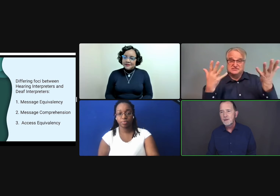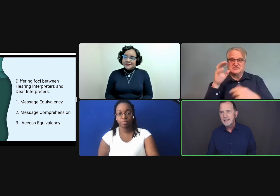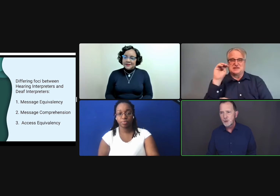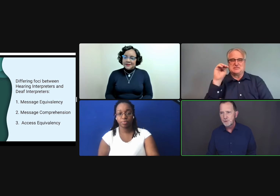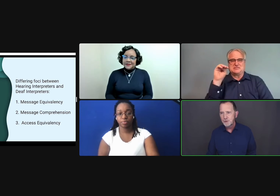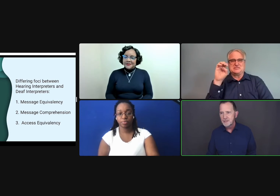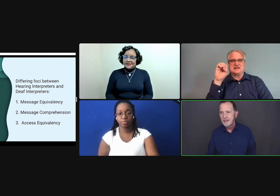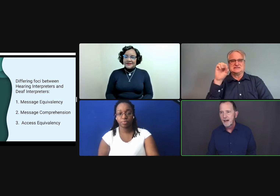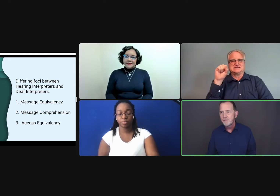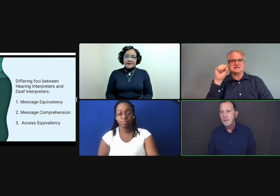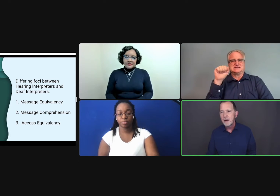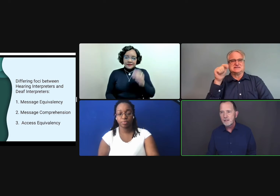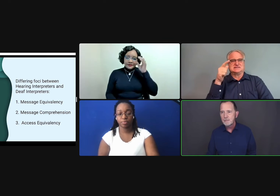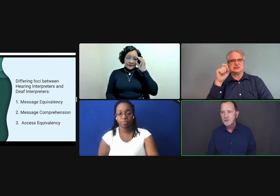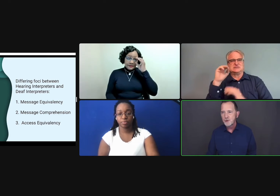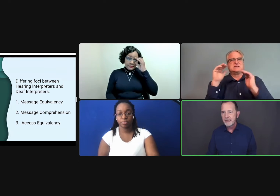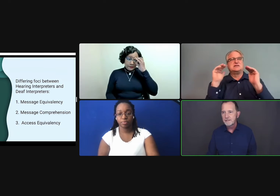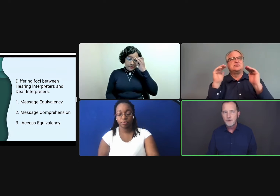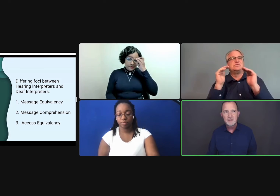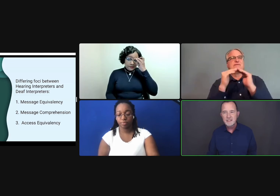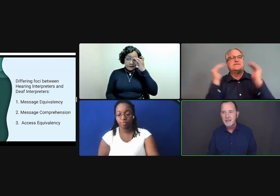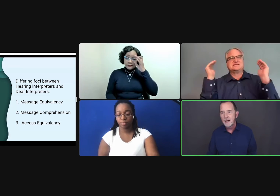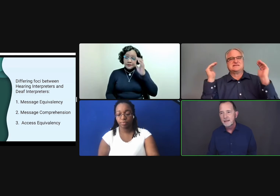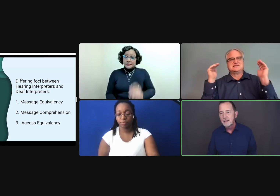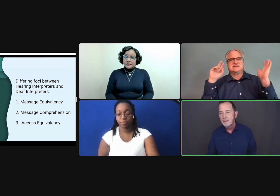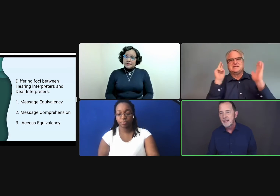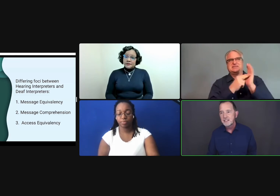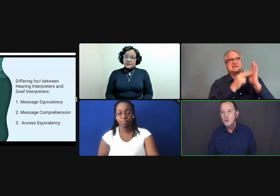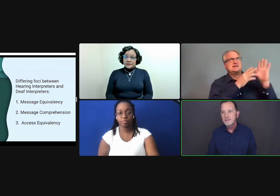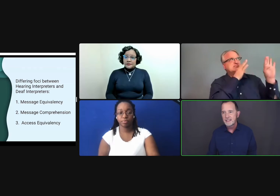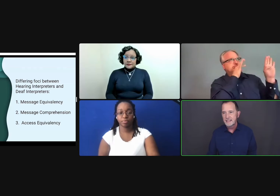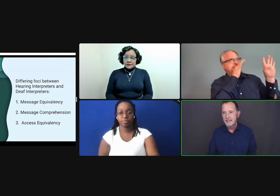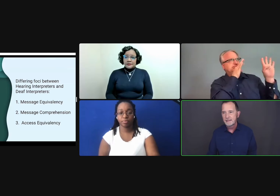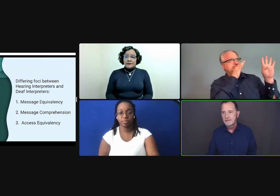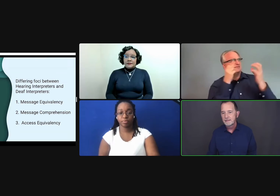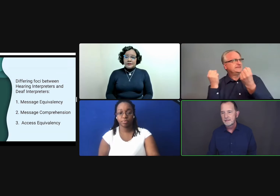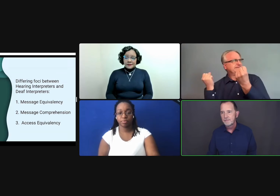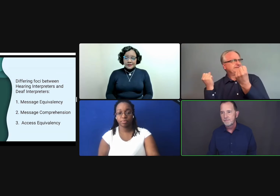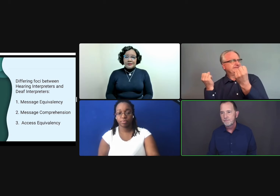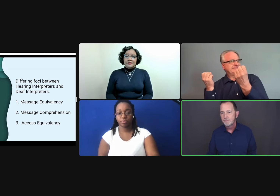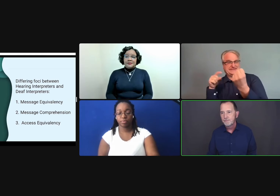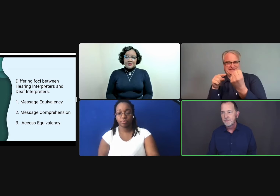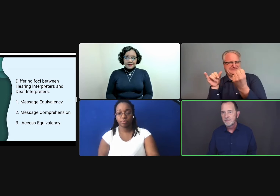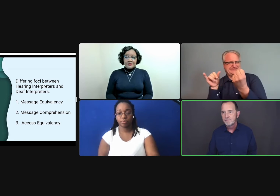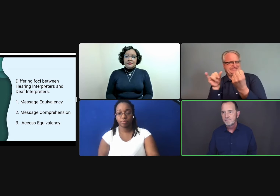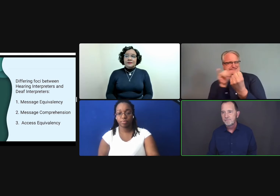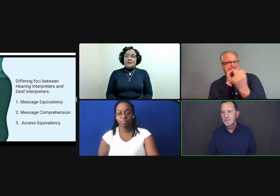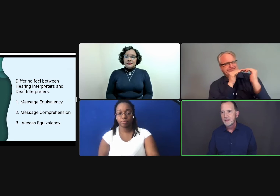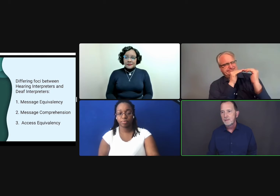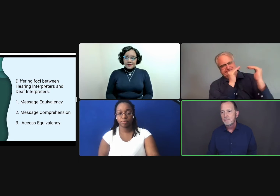Hearing interpreters have primarily been trained to focus on message equivalency,